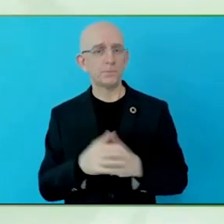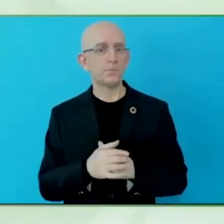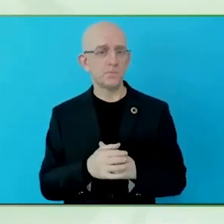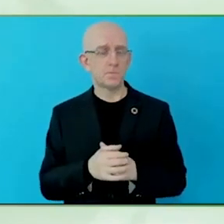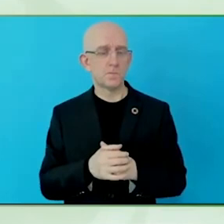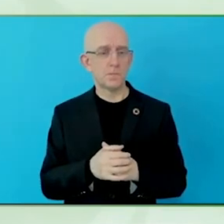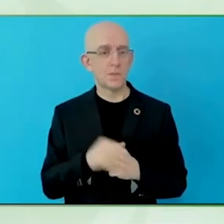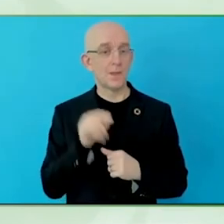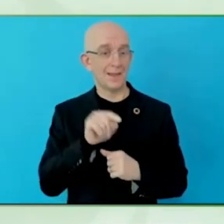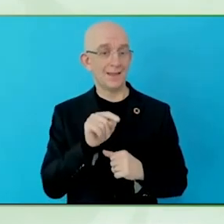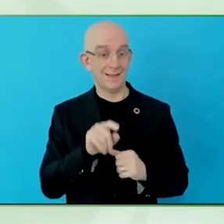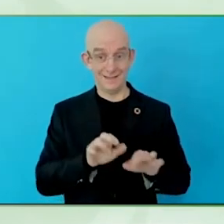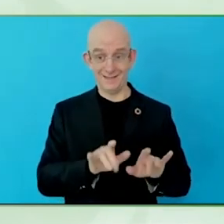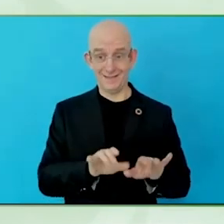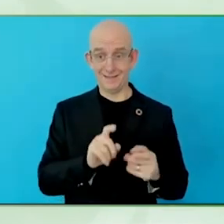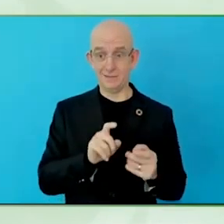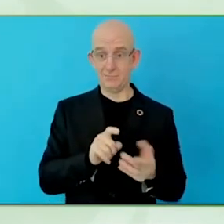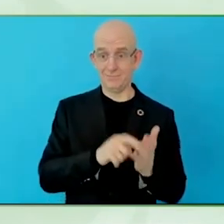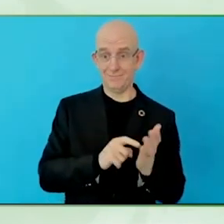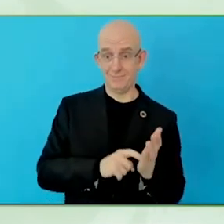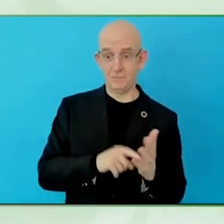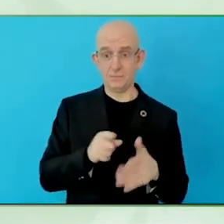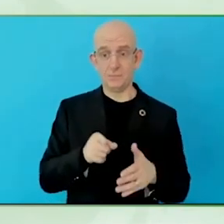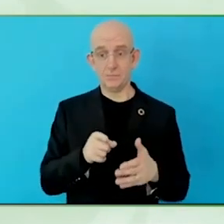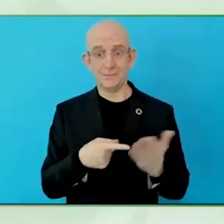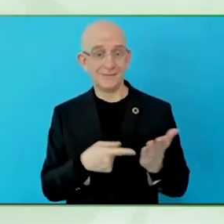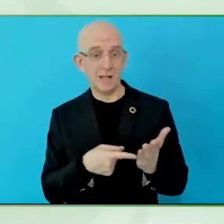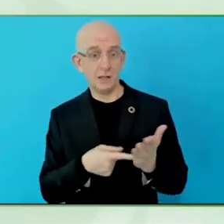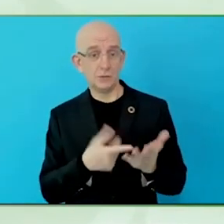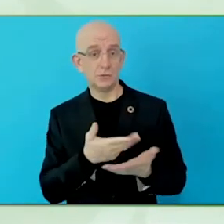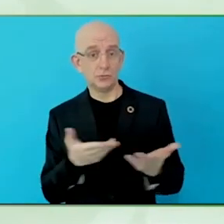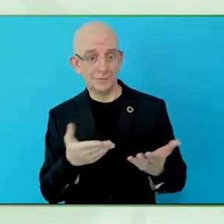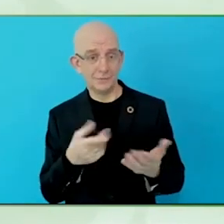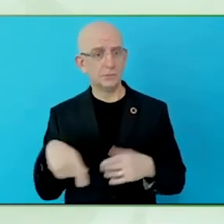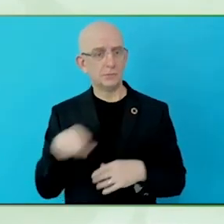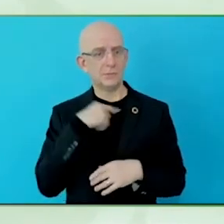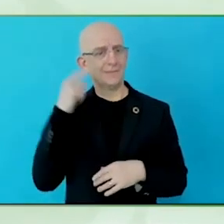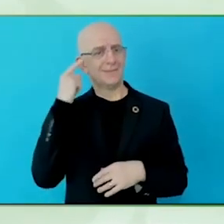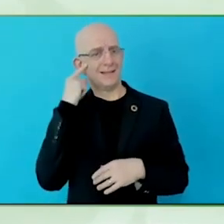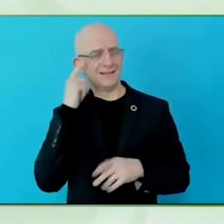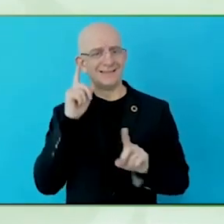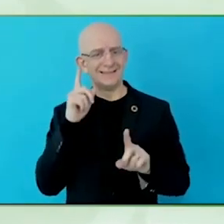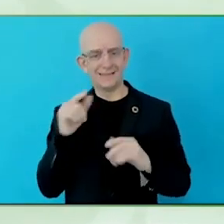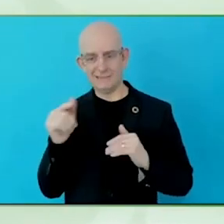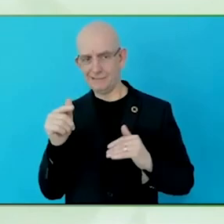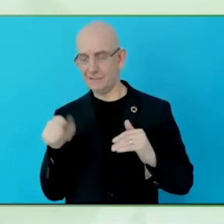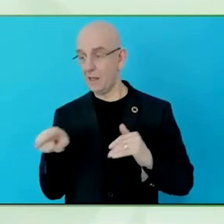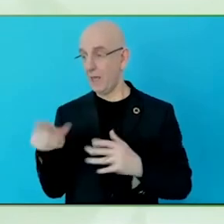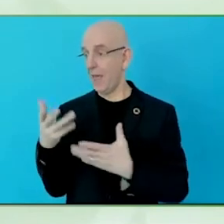WHO's approach to improve access, we always look at the five pillars,